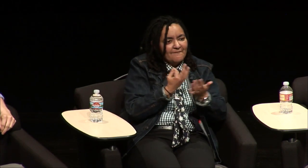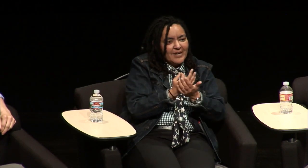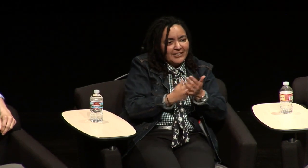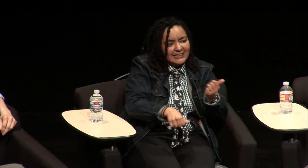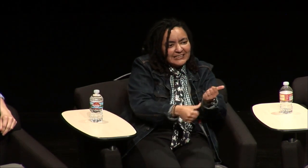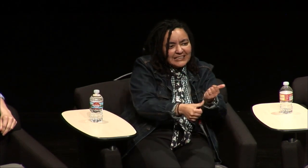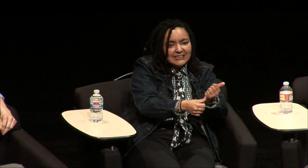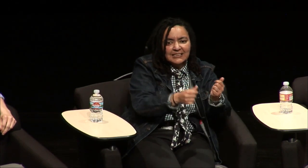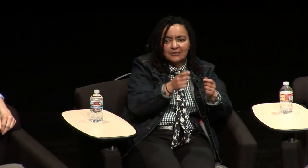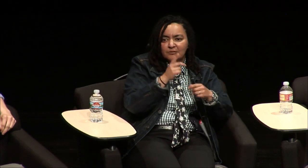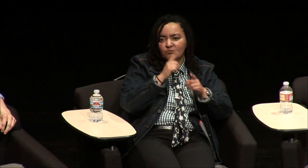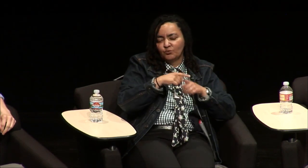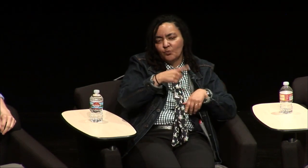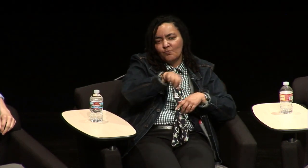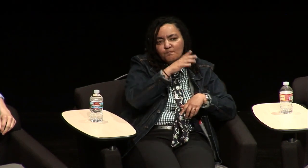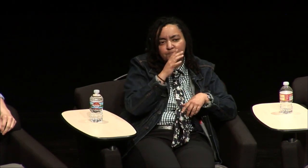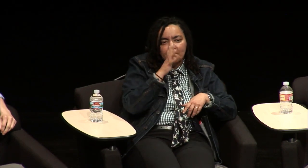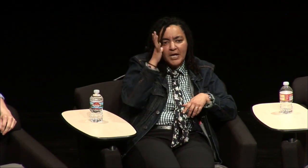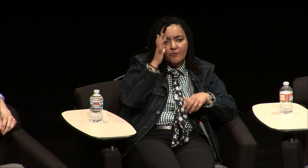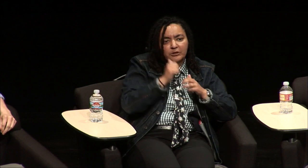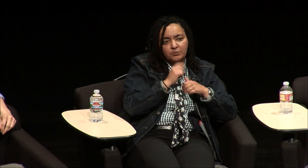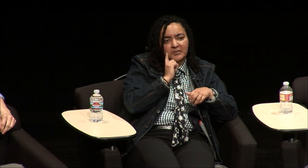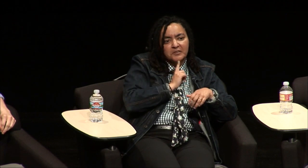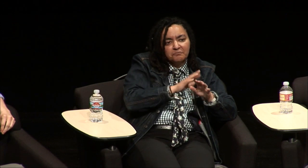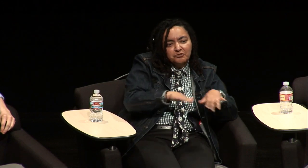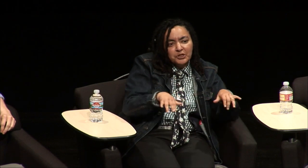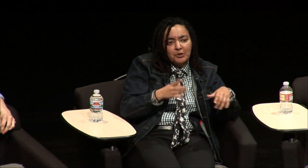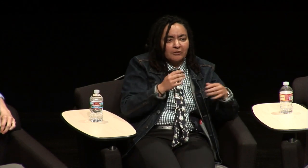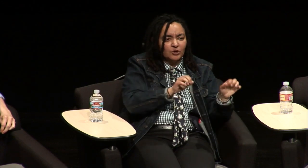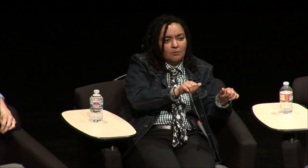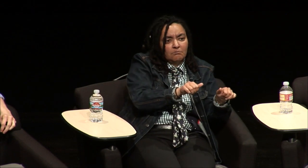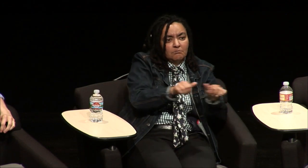that helped financial assistant really that could reach to parents throughout